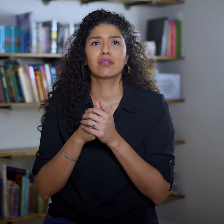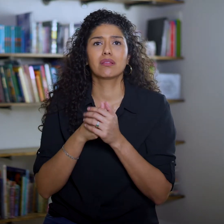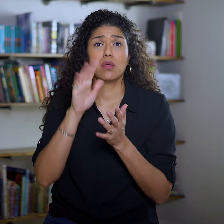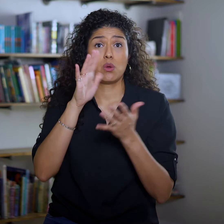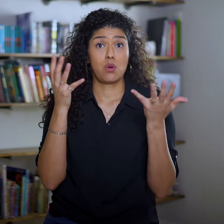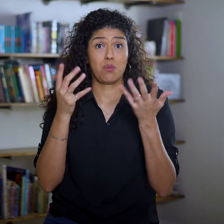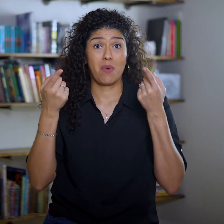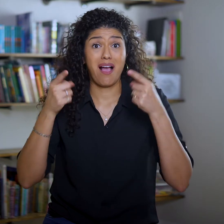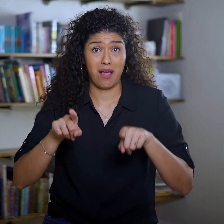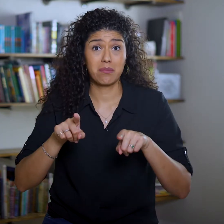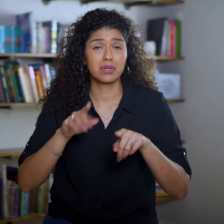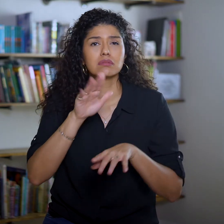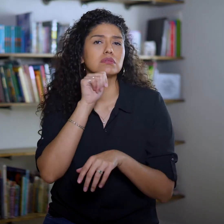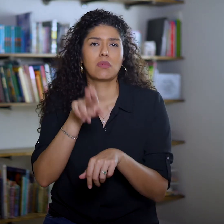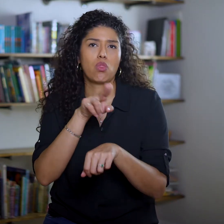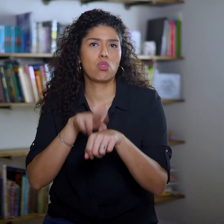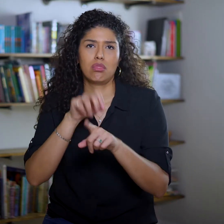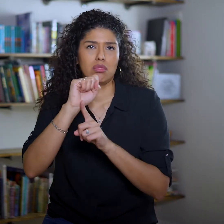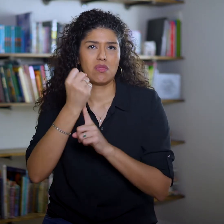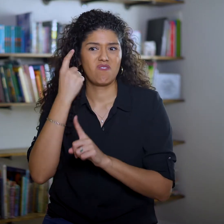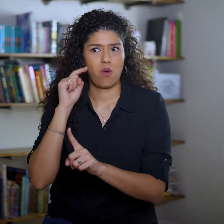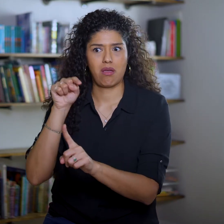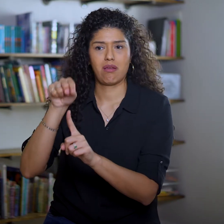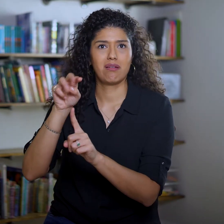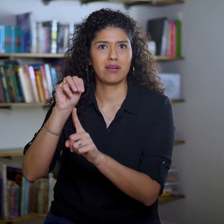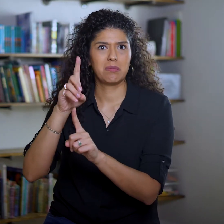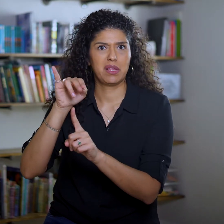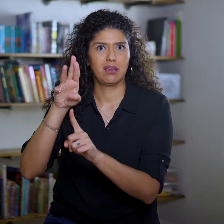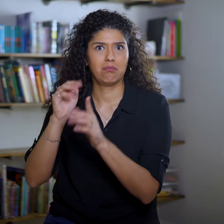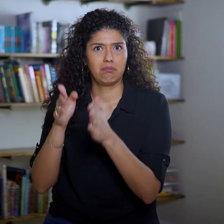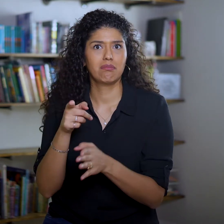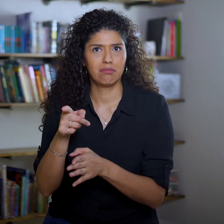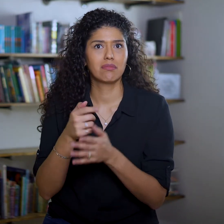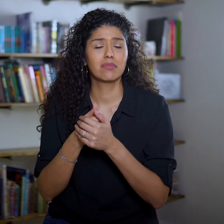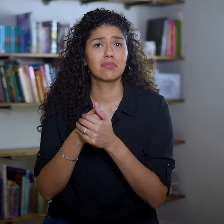What happens isn’t a normal occurrence for this medium,